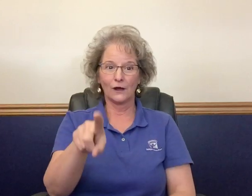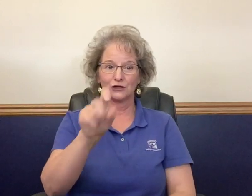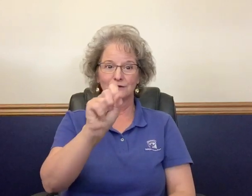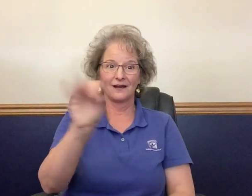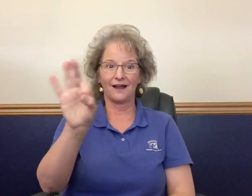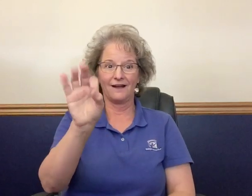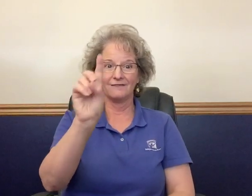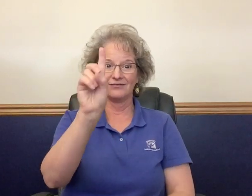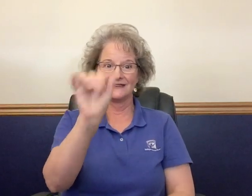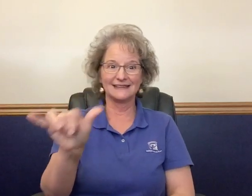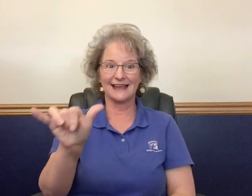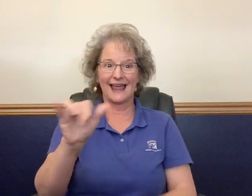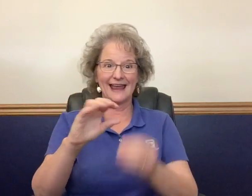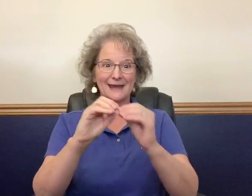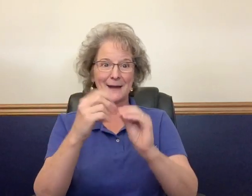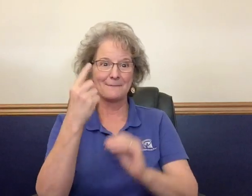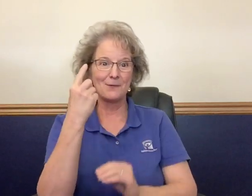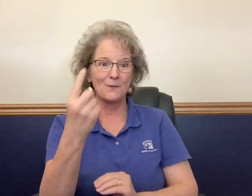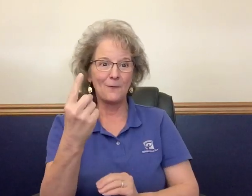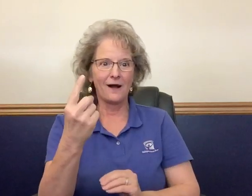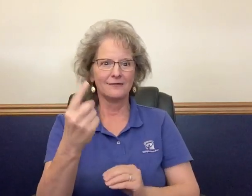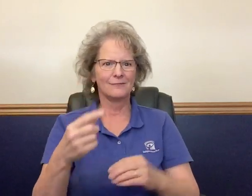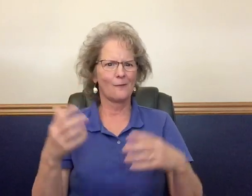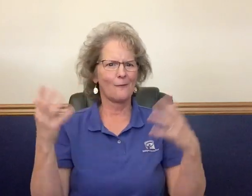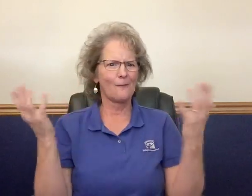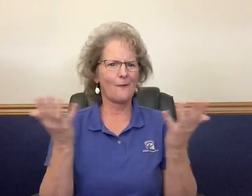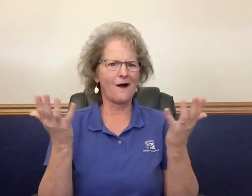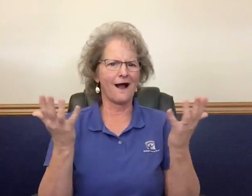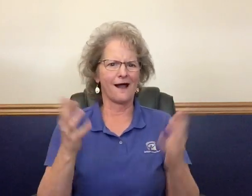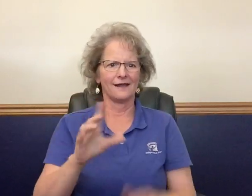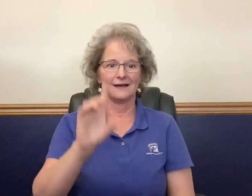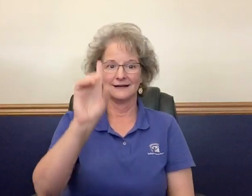question of the day #1? About what? Related to does